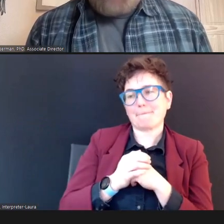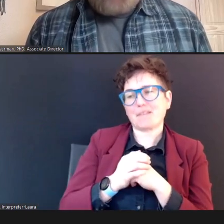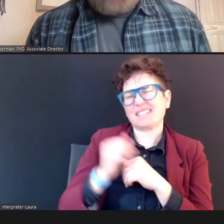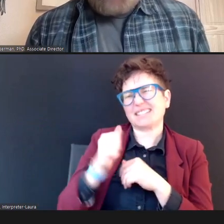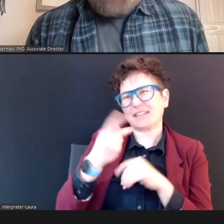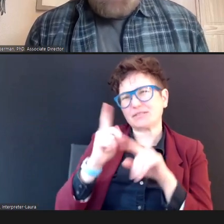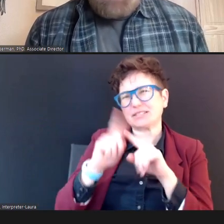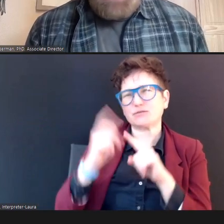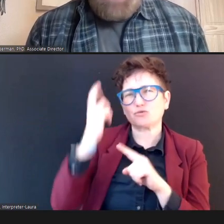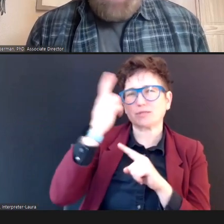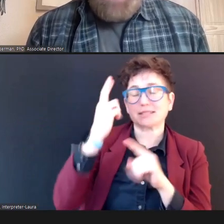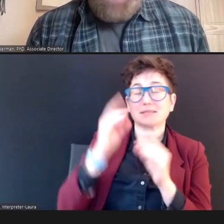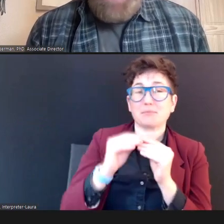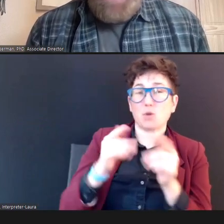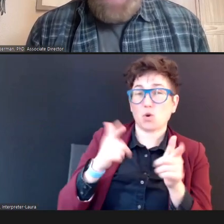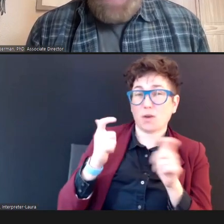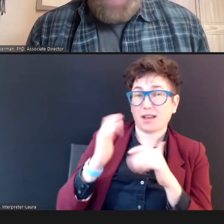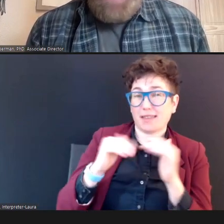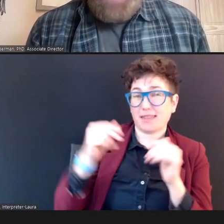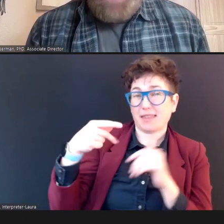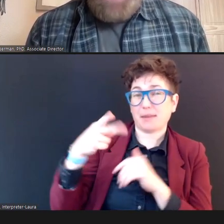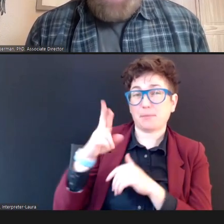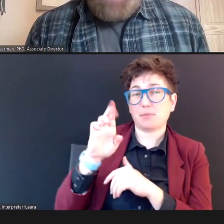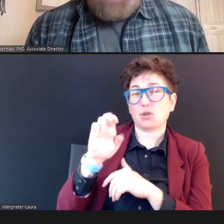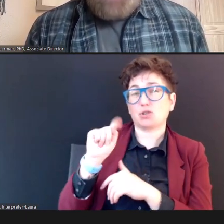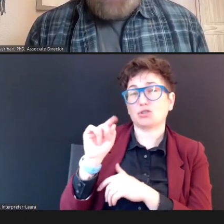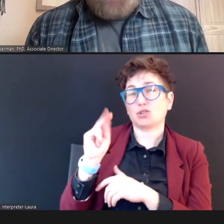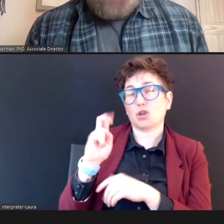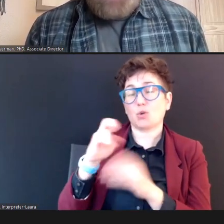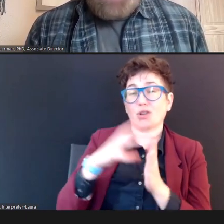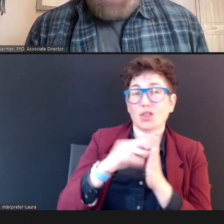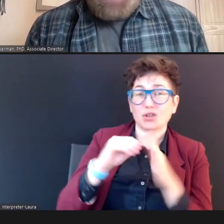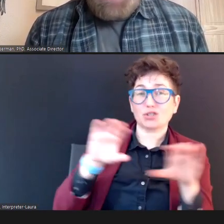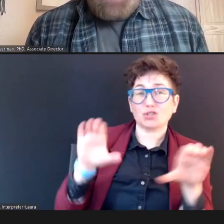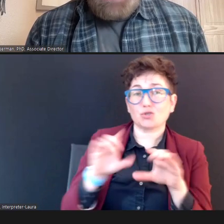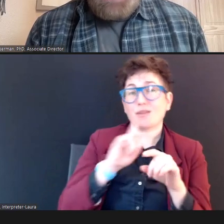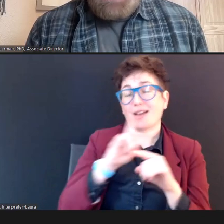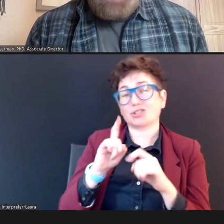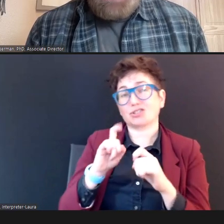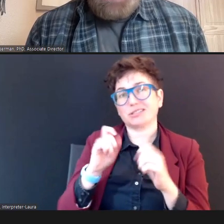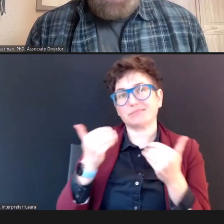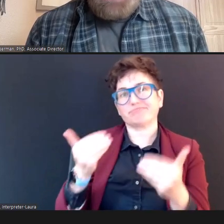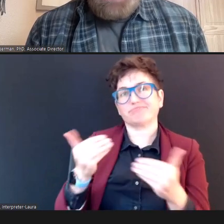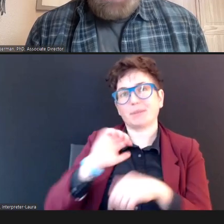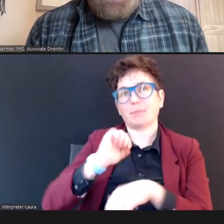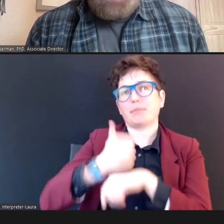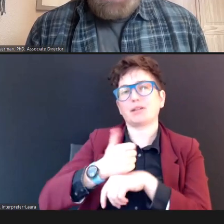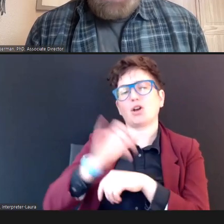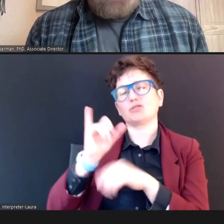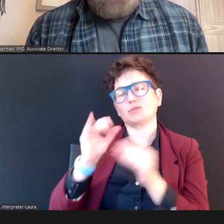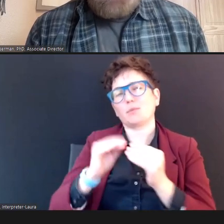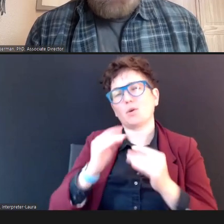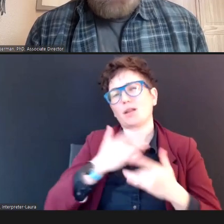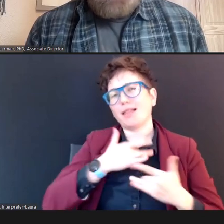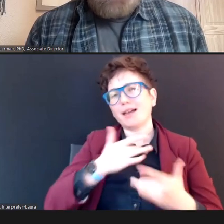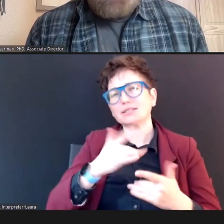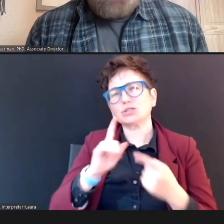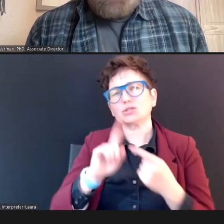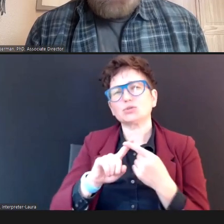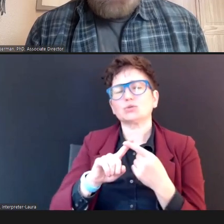learn to do, and, actually, implement; and it's far more likely, to be a method that will work across the board with children in